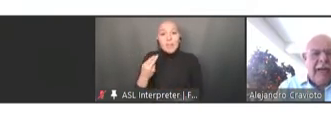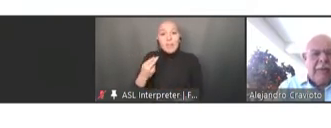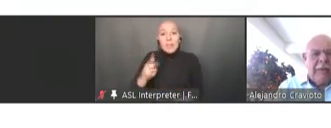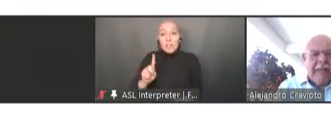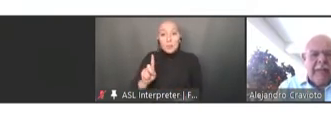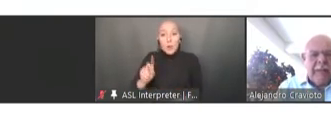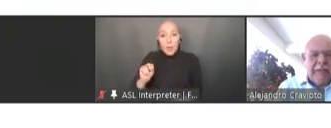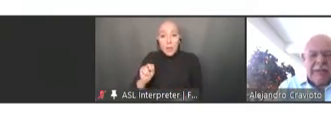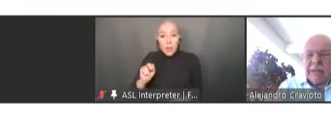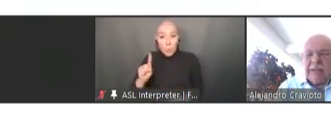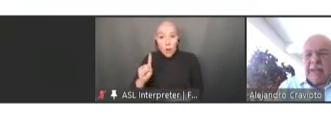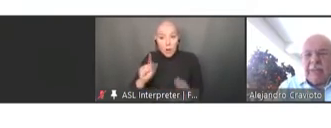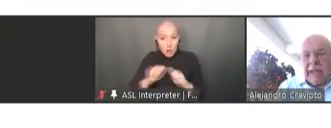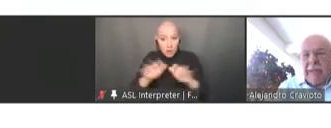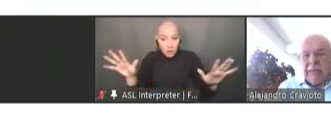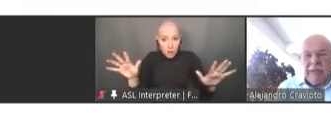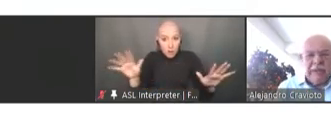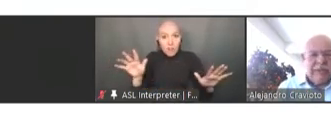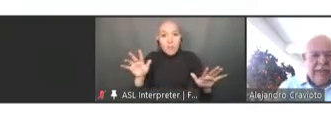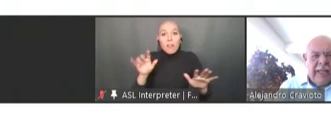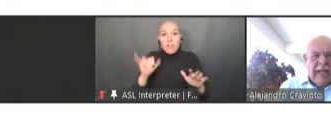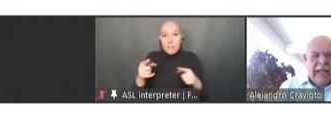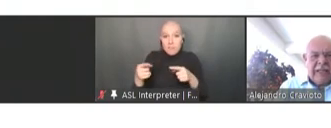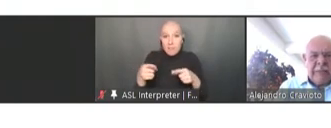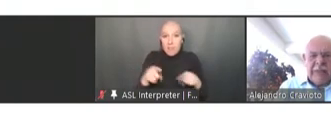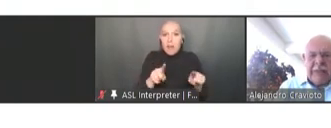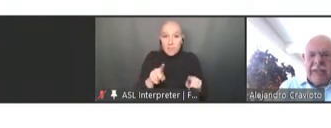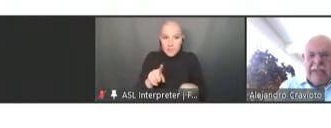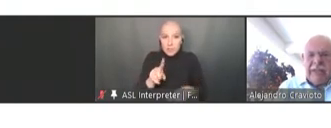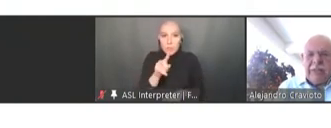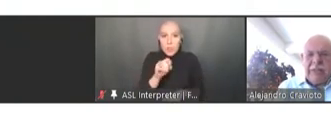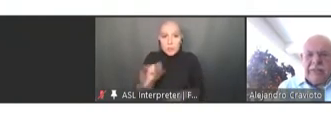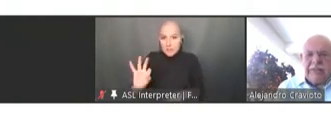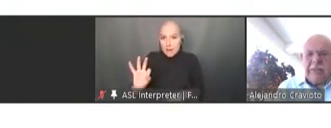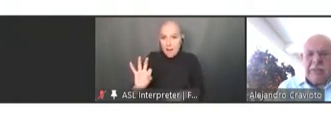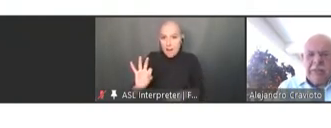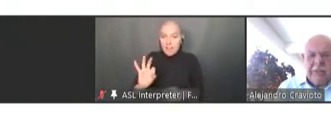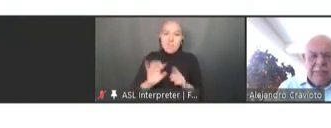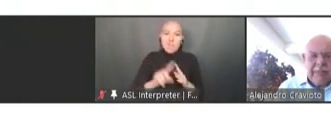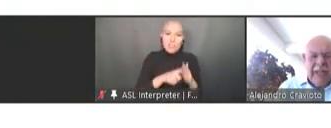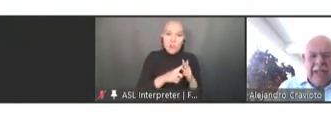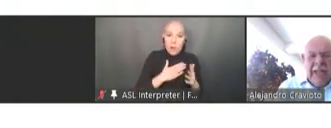outbreak which started in my own country and spread quickly to the rest of the world. It